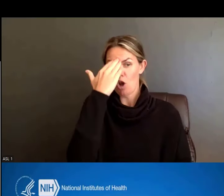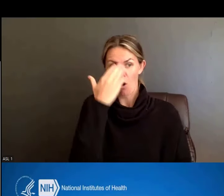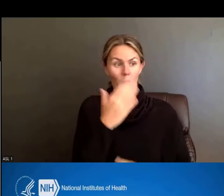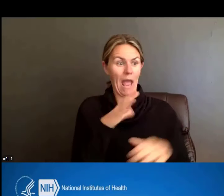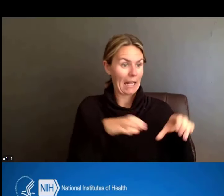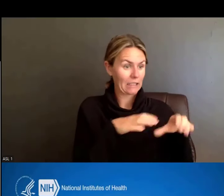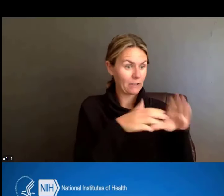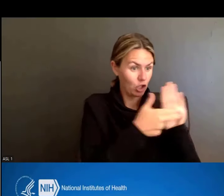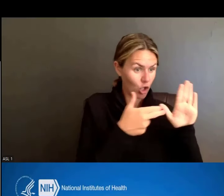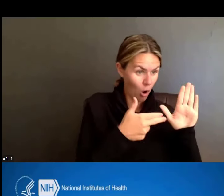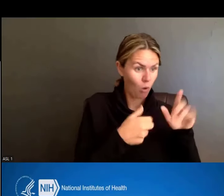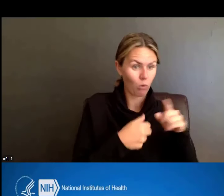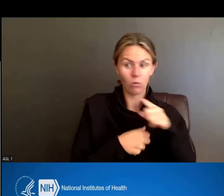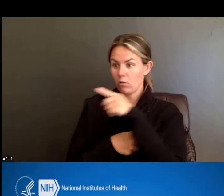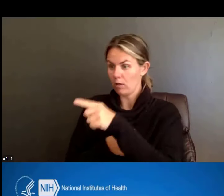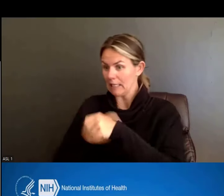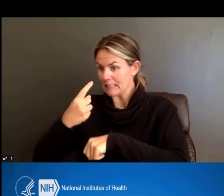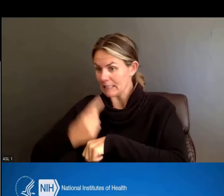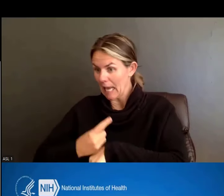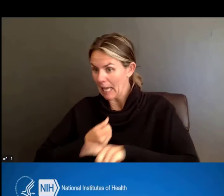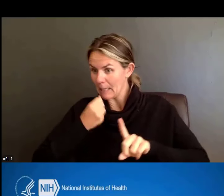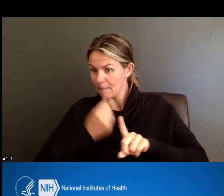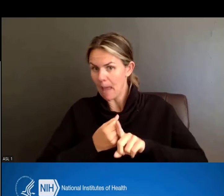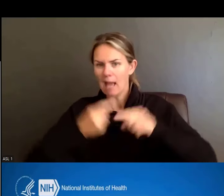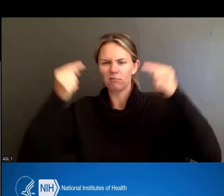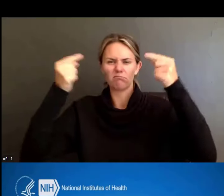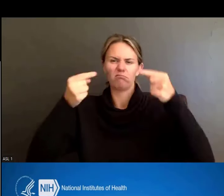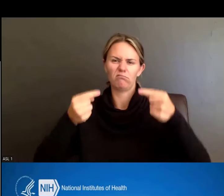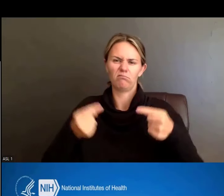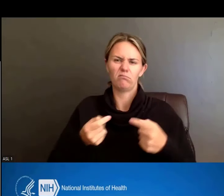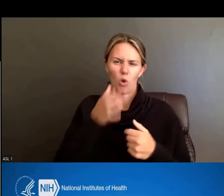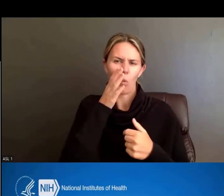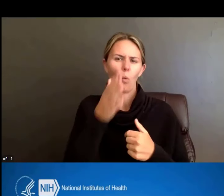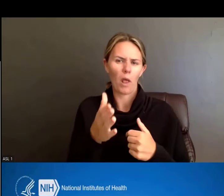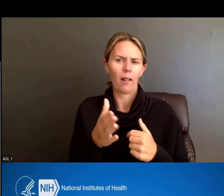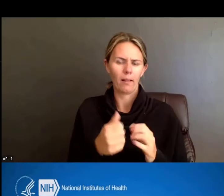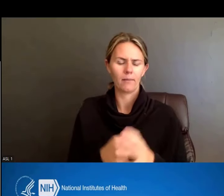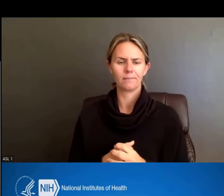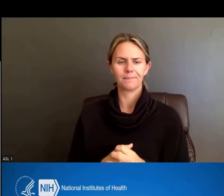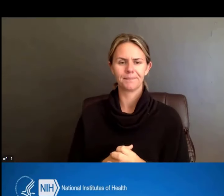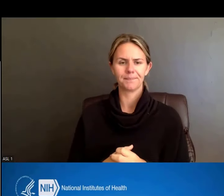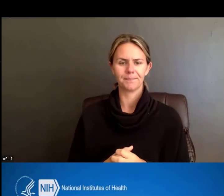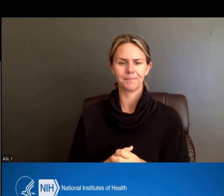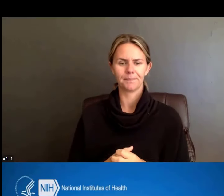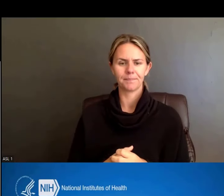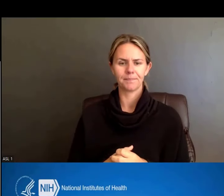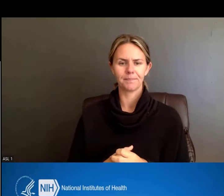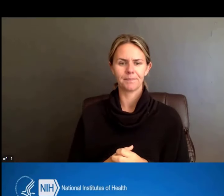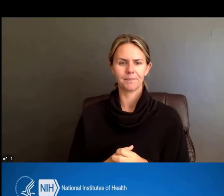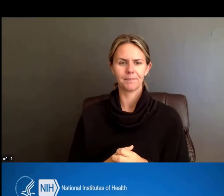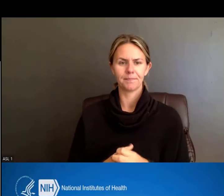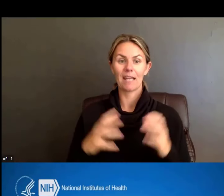where these changes will need to be implemented. So, what are our implementation timelines?